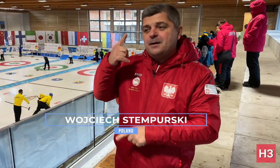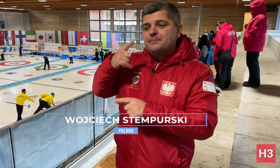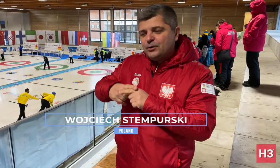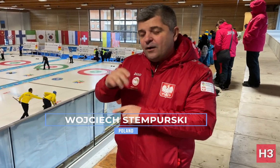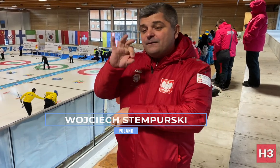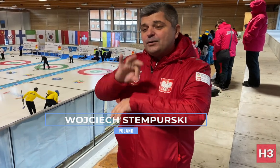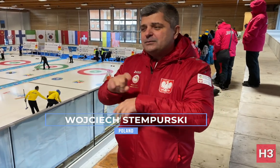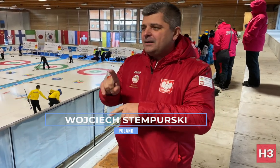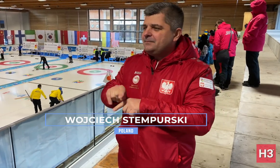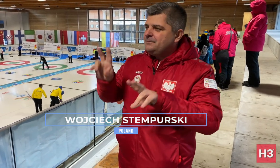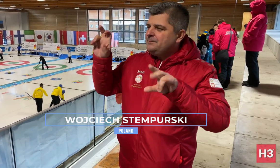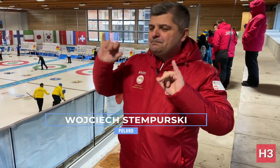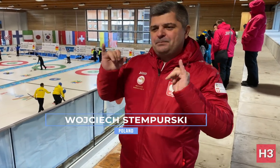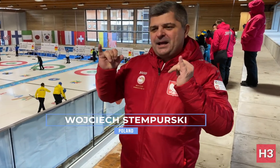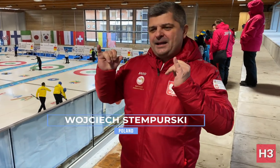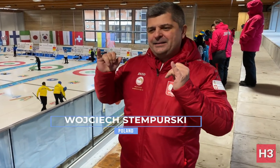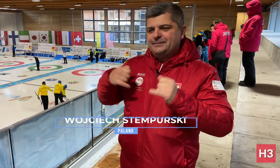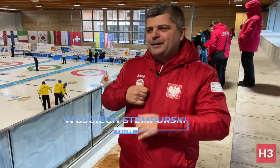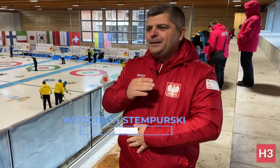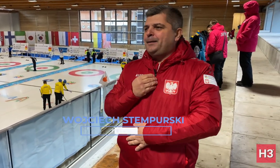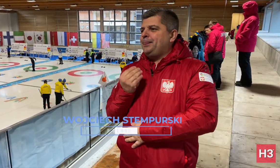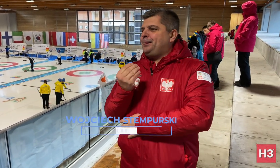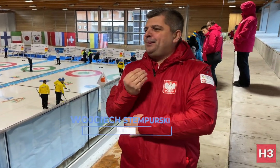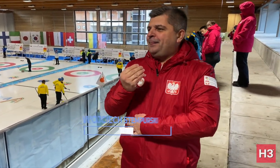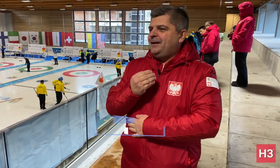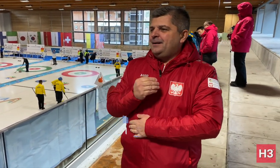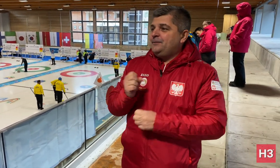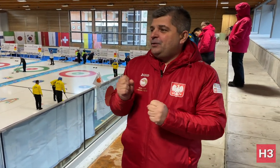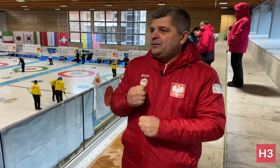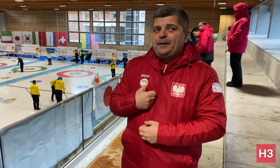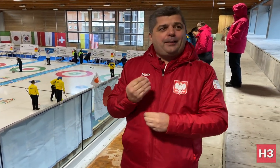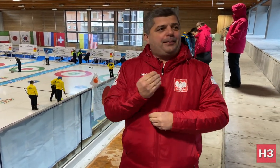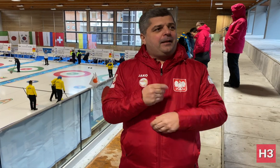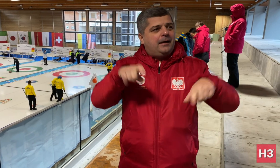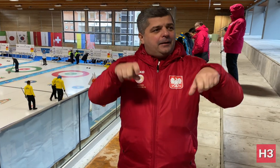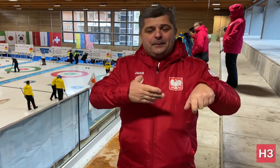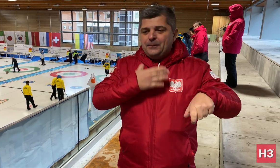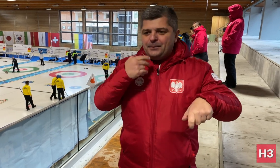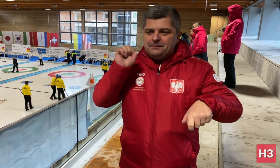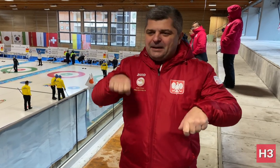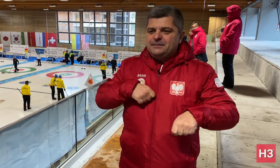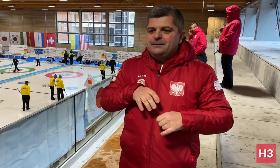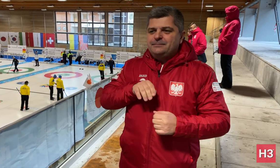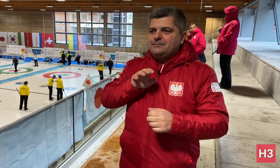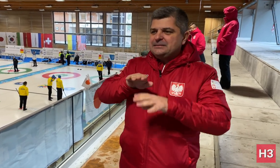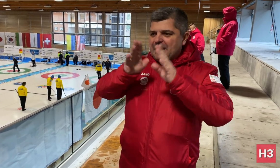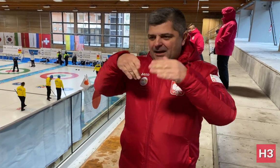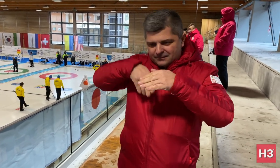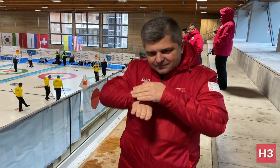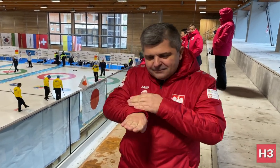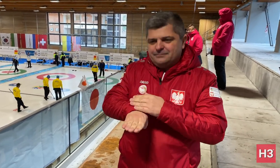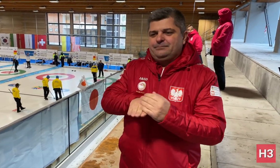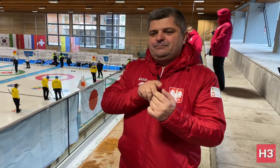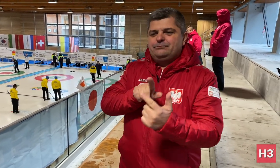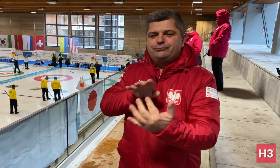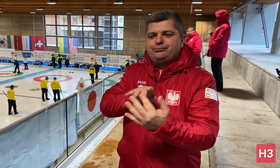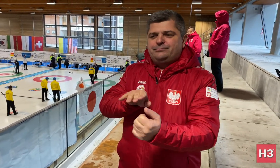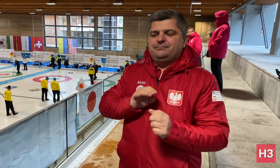just want to 'play'. They are unable to play football in winter, so they play futsal inside instead. To have futsal included in the Deaflympics really